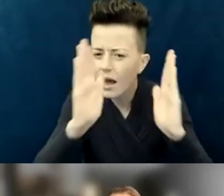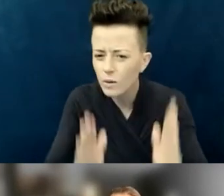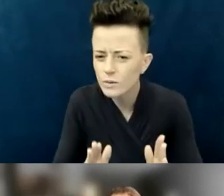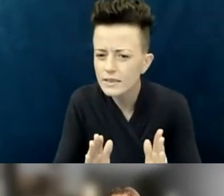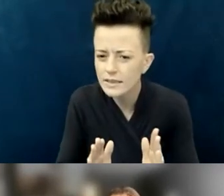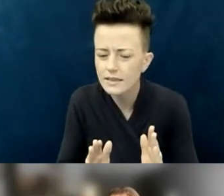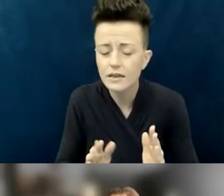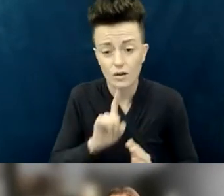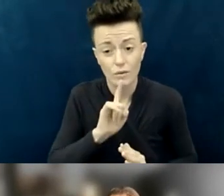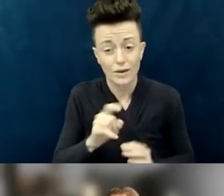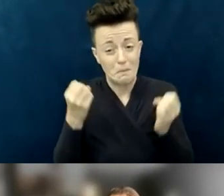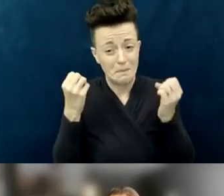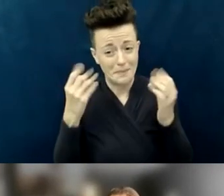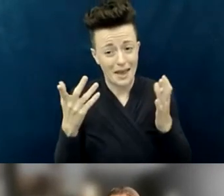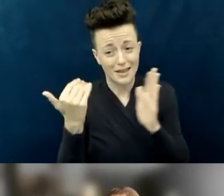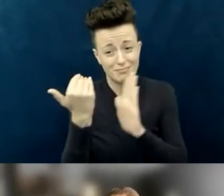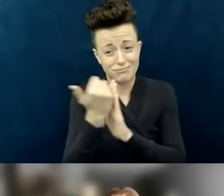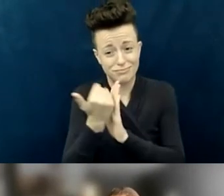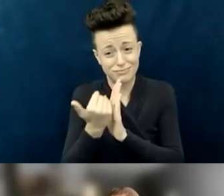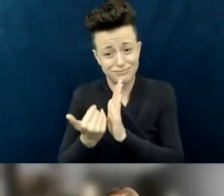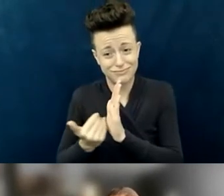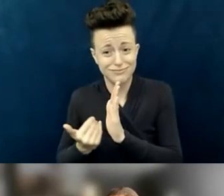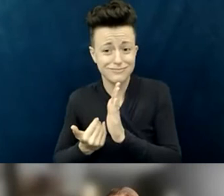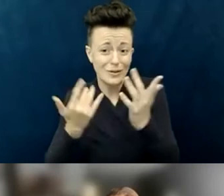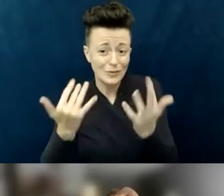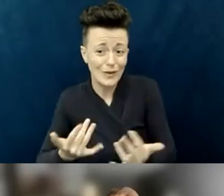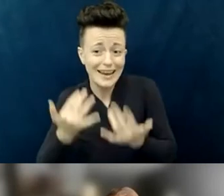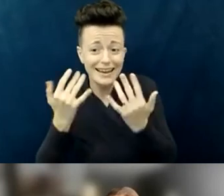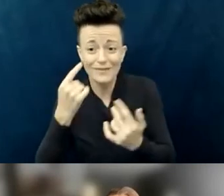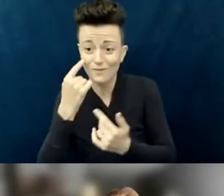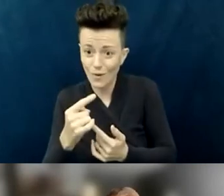list of people waiting in line for the disability units,